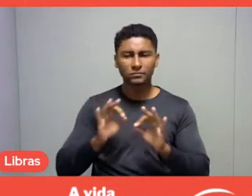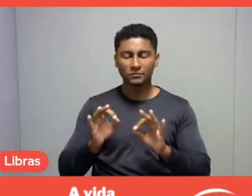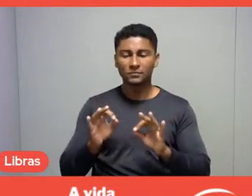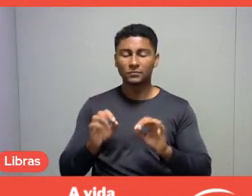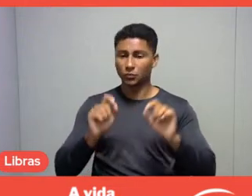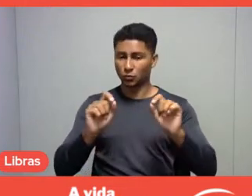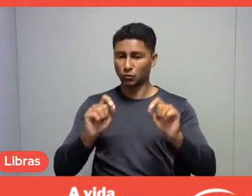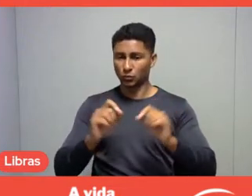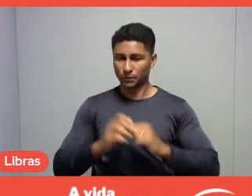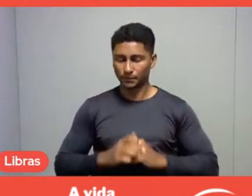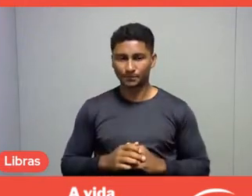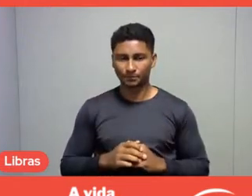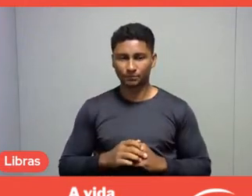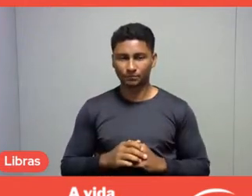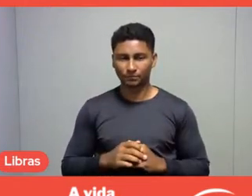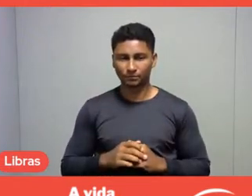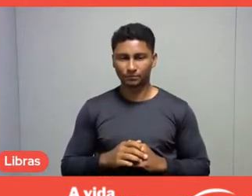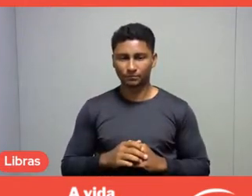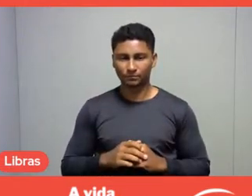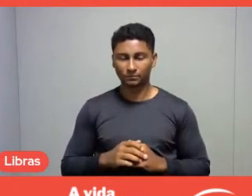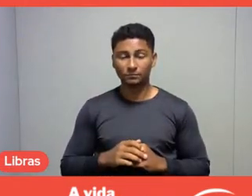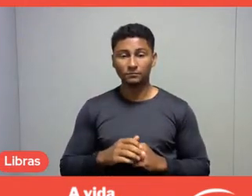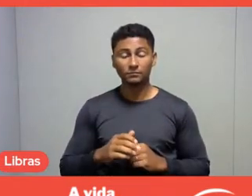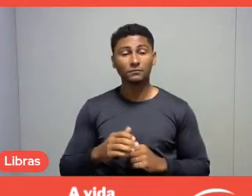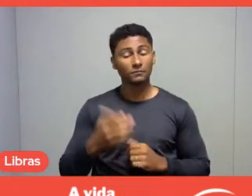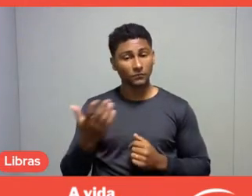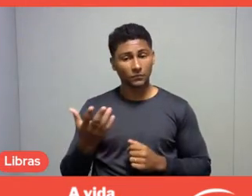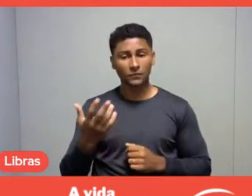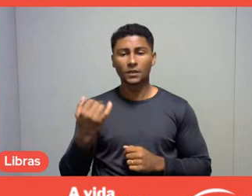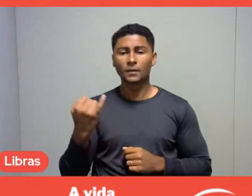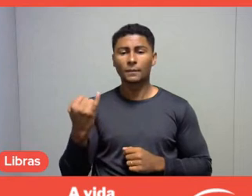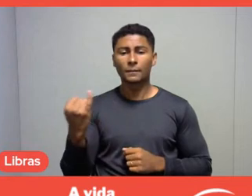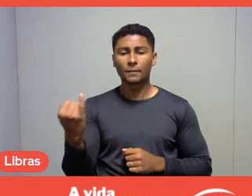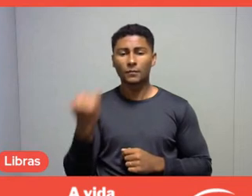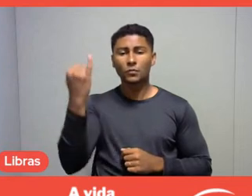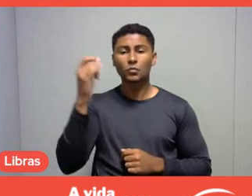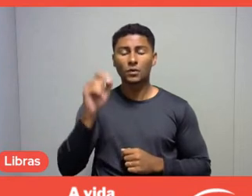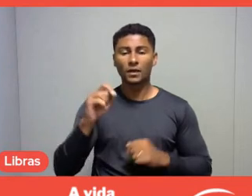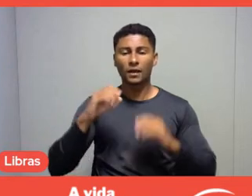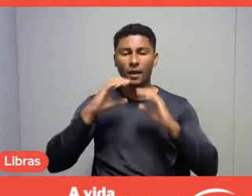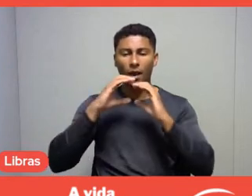Initially, I would like to reiterate the importance of the World Leisure Congress,